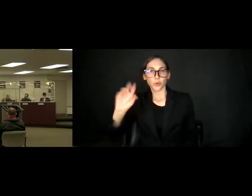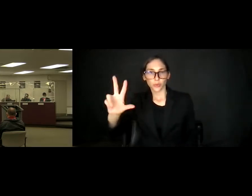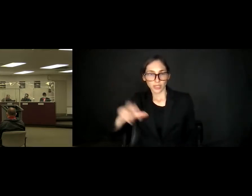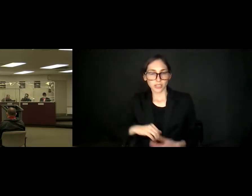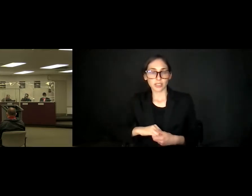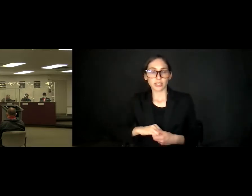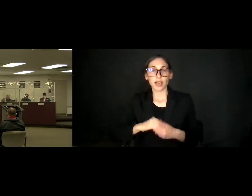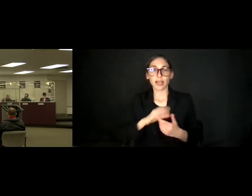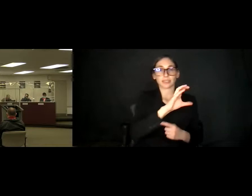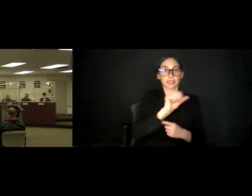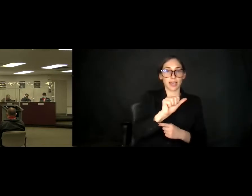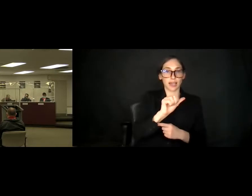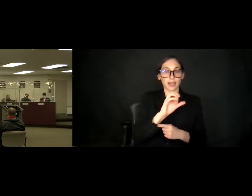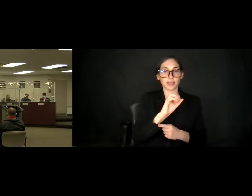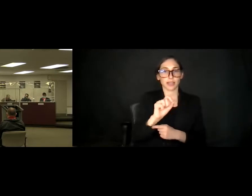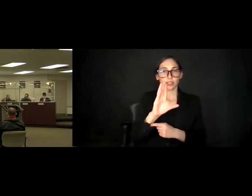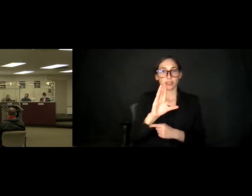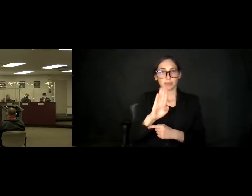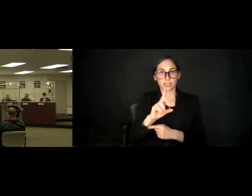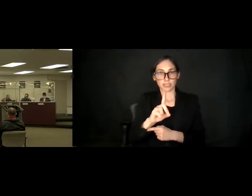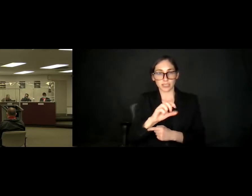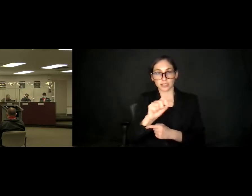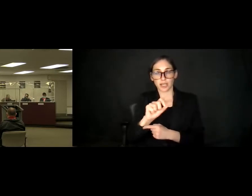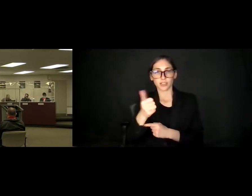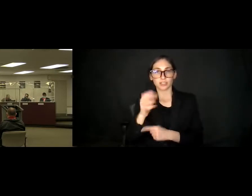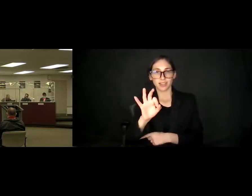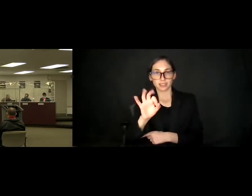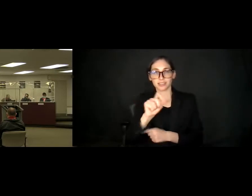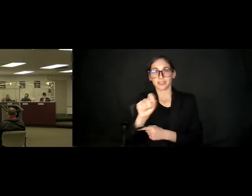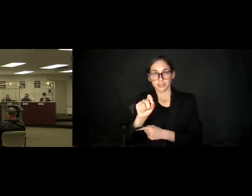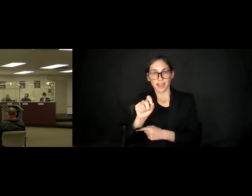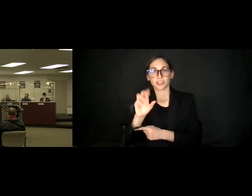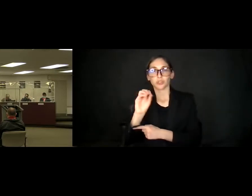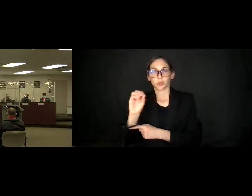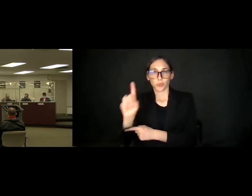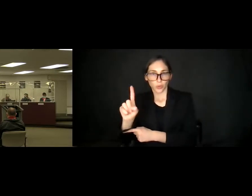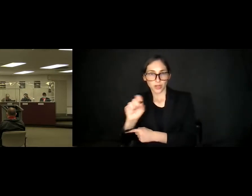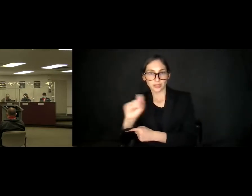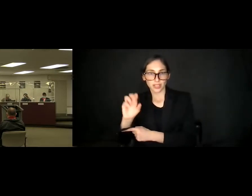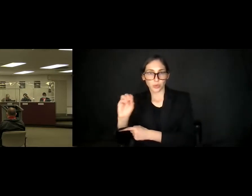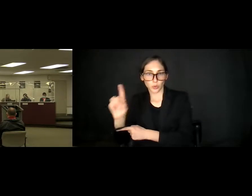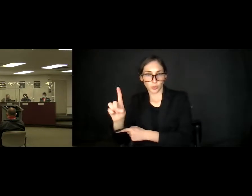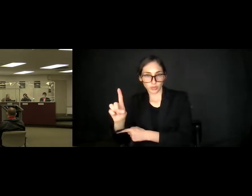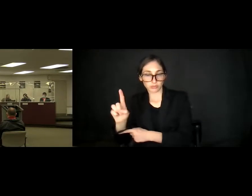CA-CVD-19-001-01. May I hear a motion?